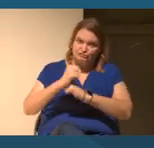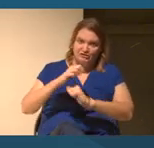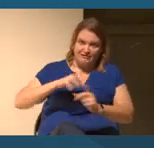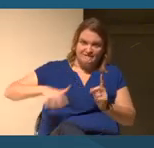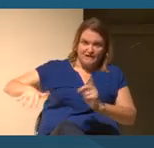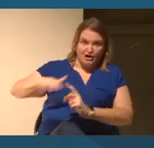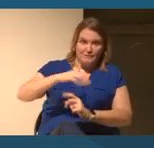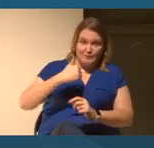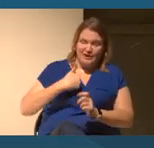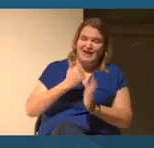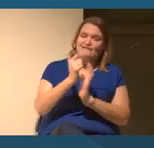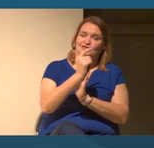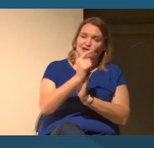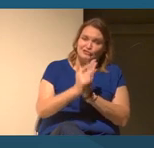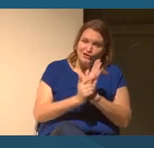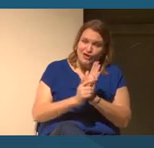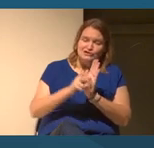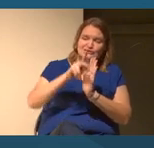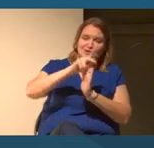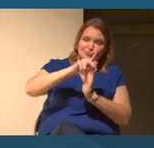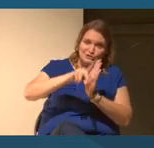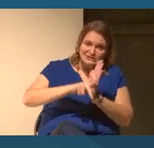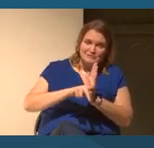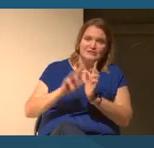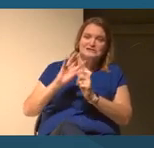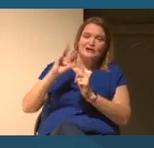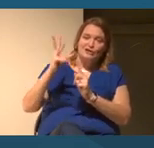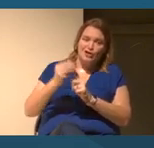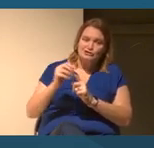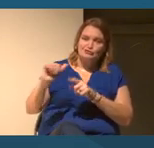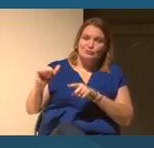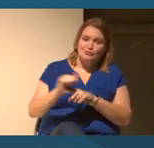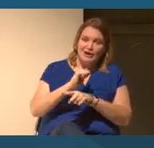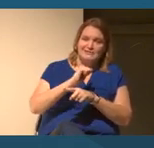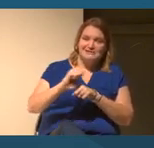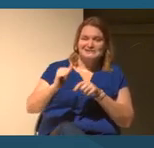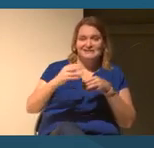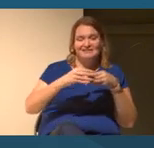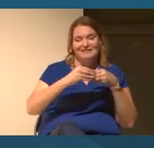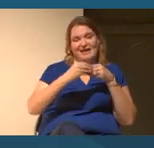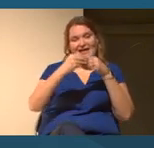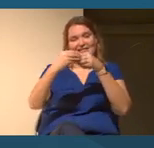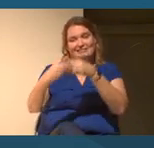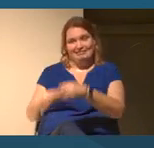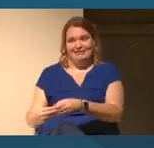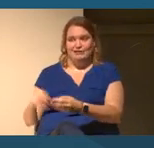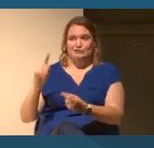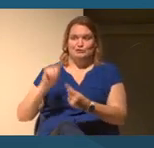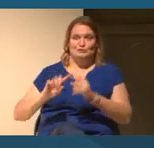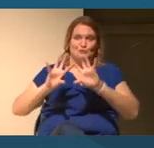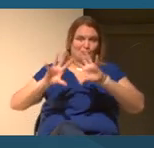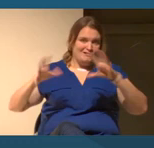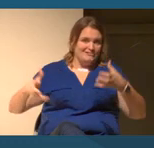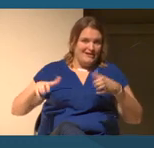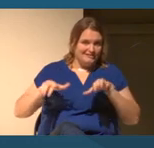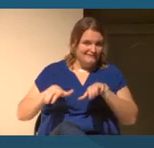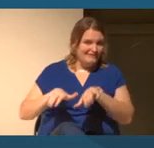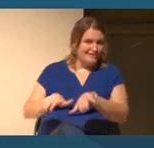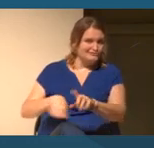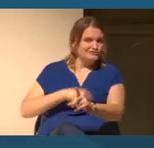laws, principles and cultural practices that have the guide collective action and influence social norms.